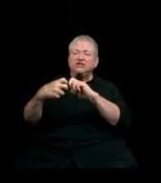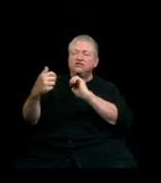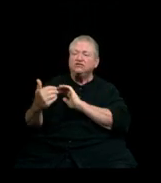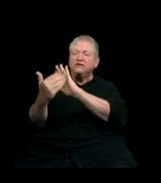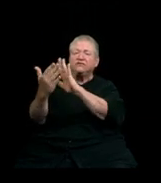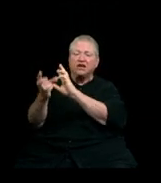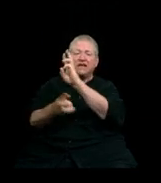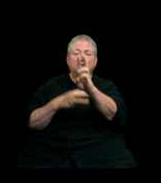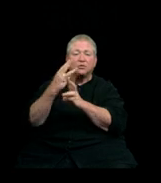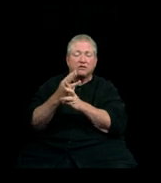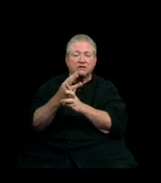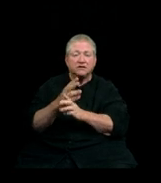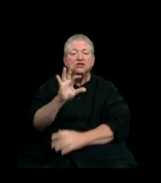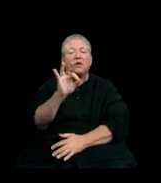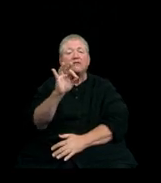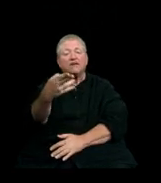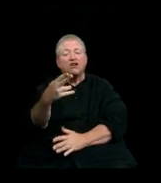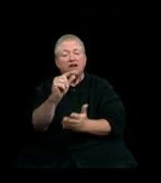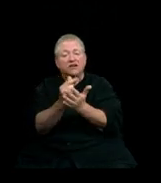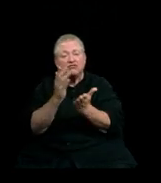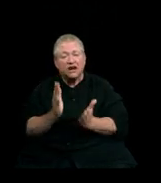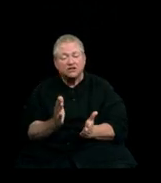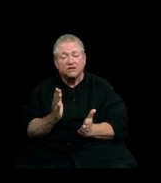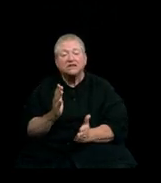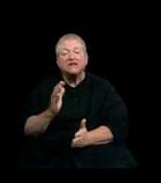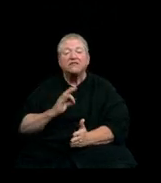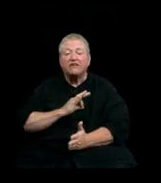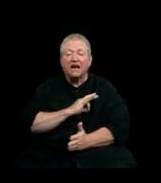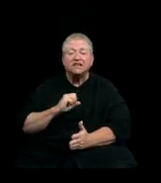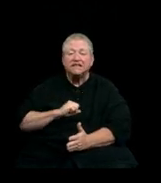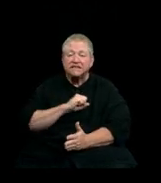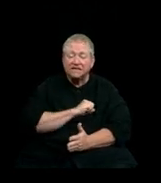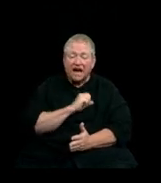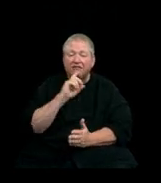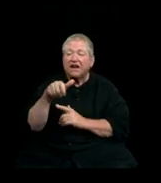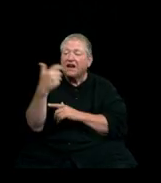To our Fairhaven graduates, the faculty, staff, and your fellow students at Fairhaven